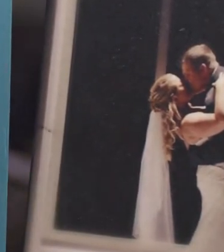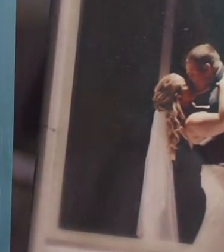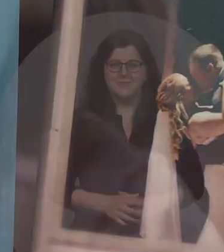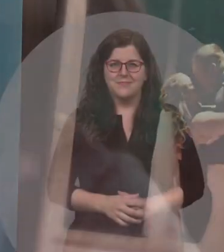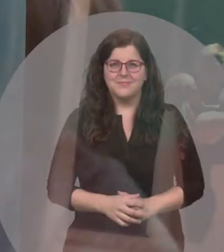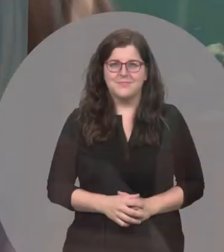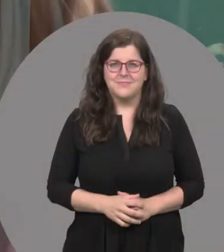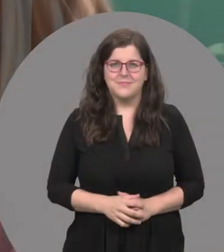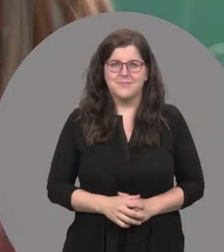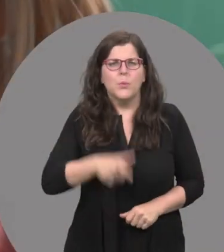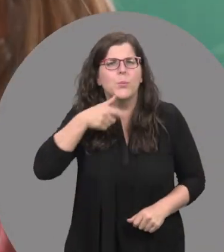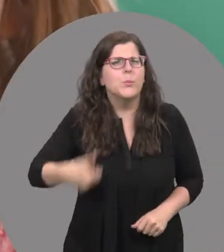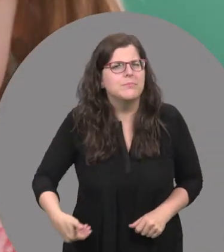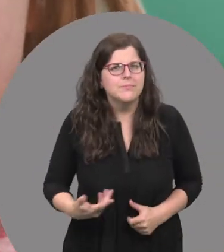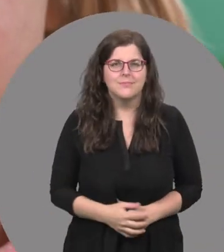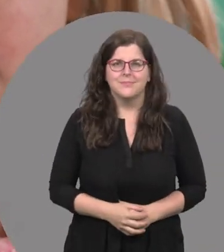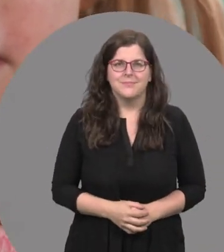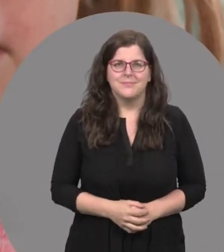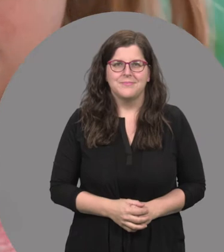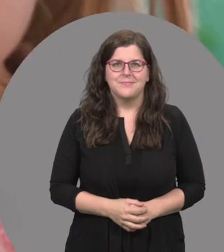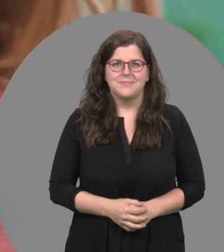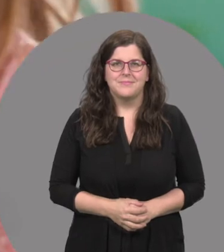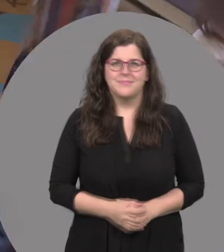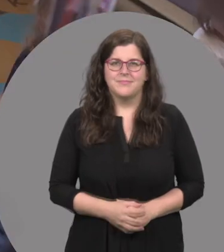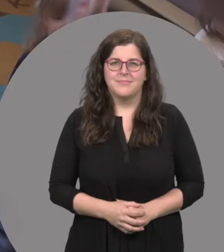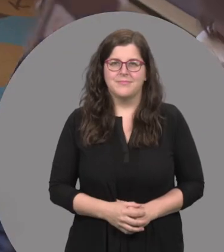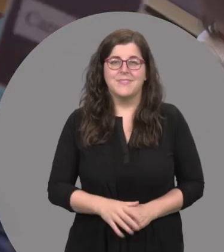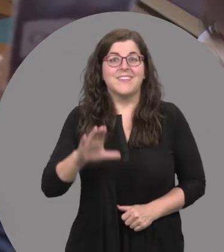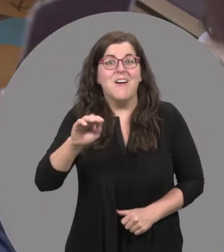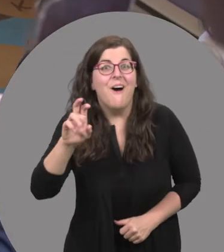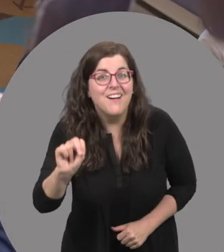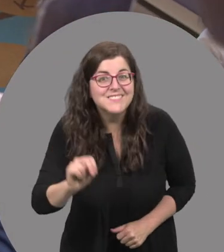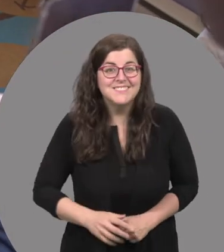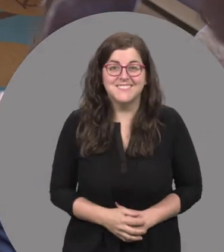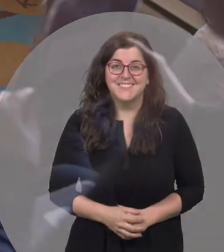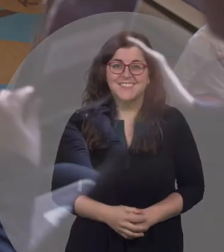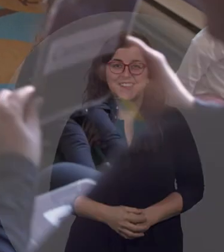Day Care Worker: And whose is me? Kids: Cameron!